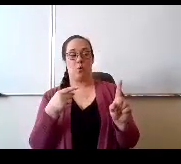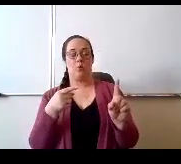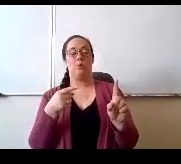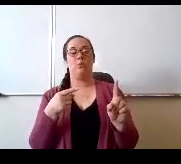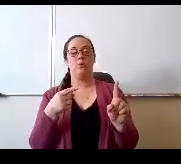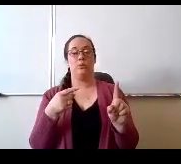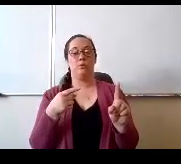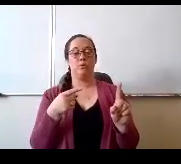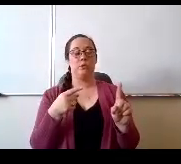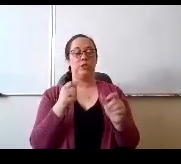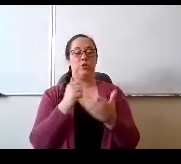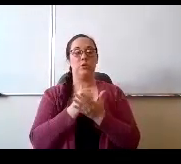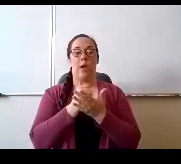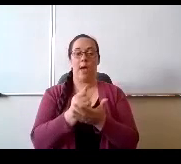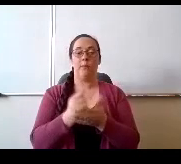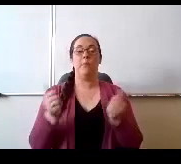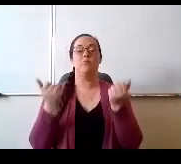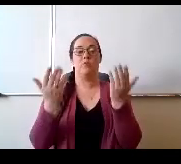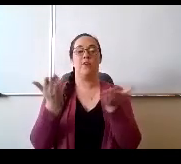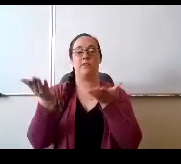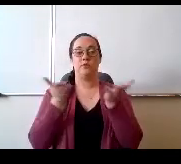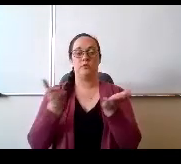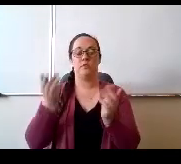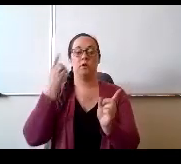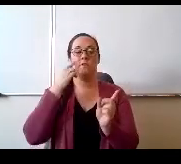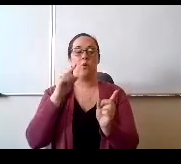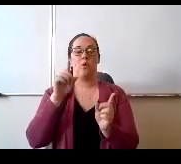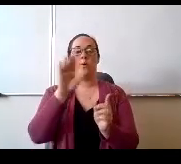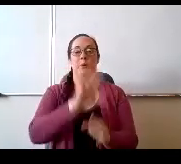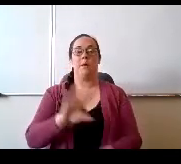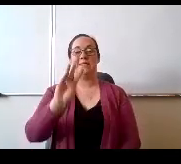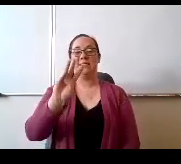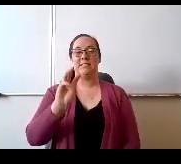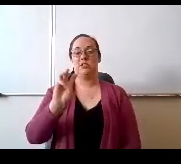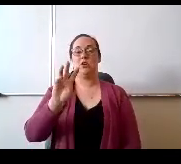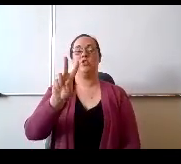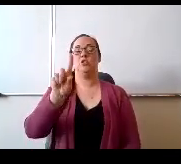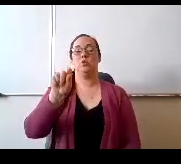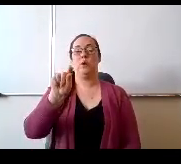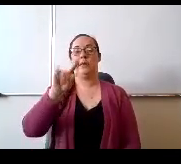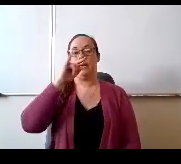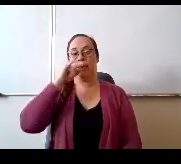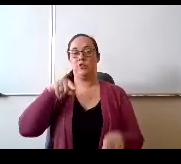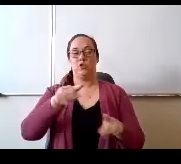Service and provide services for 620 kids in June and 620 kids in July.